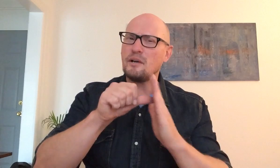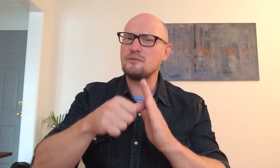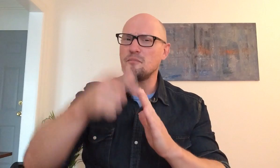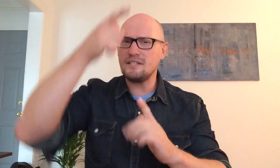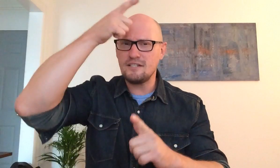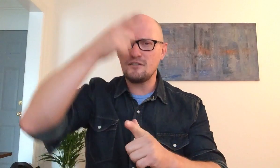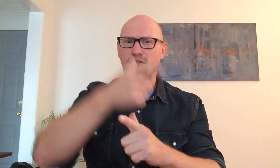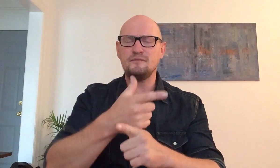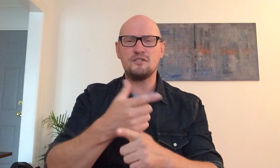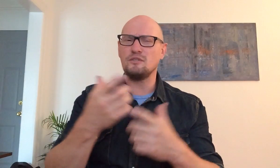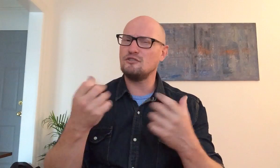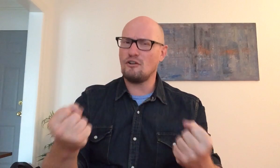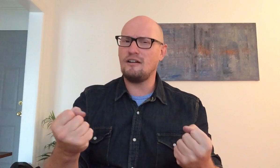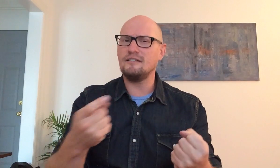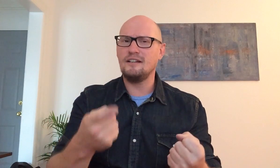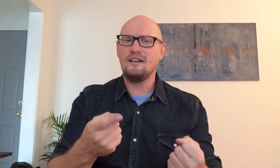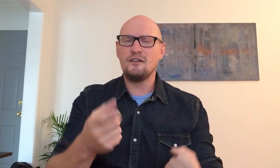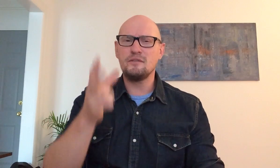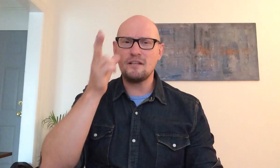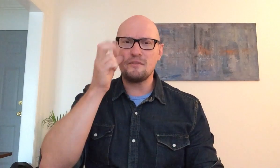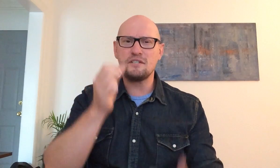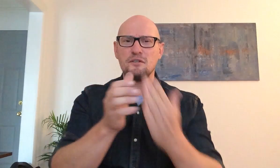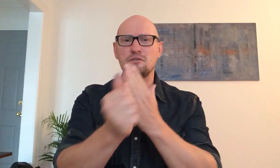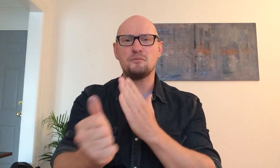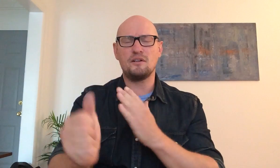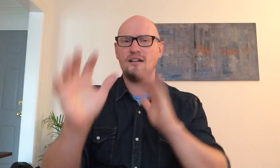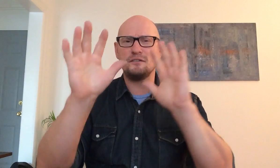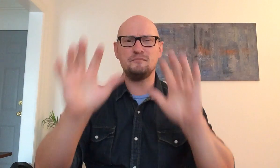with my sister she's really strong her receptive skills were awesome